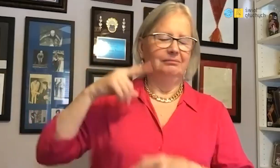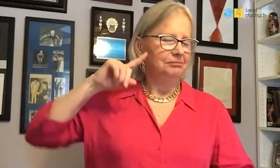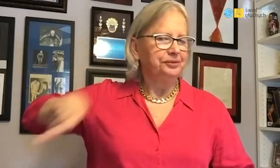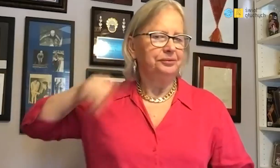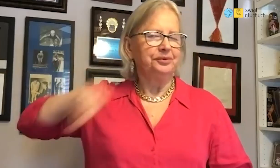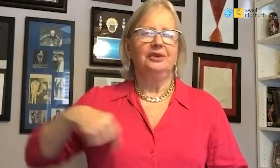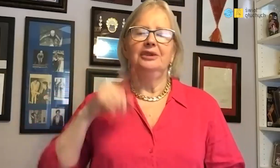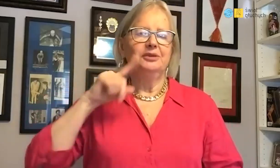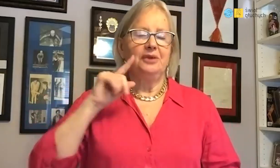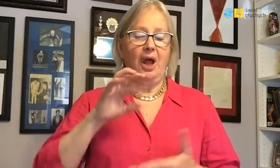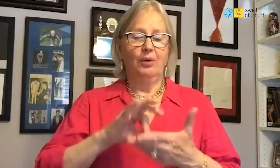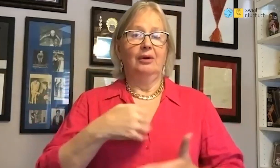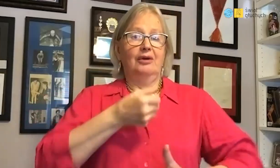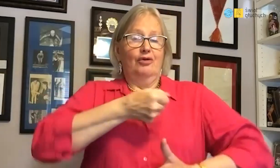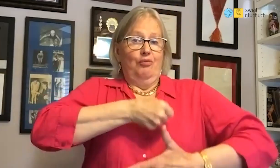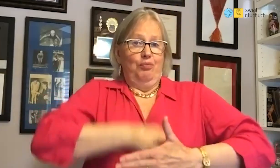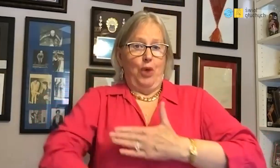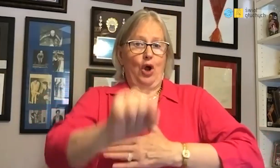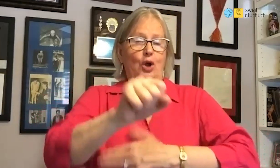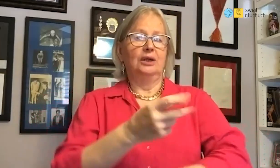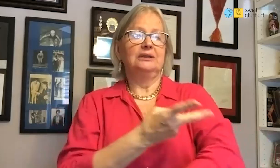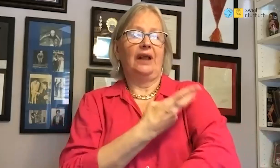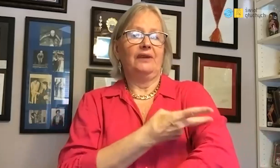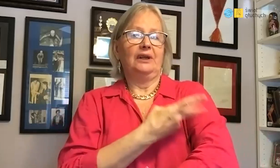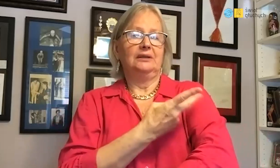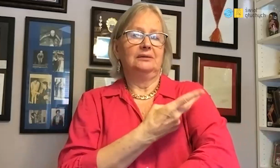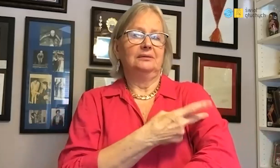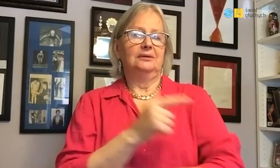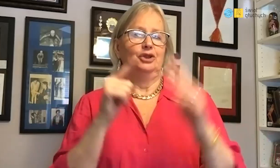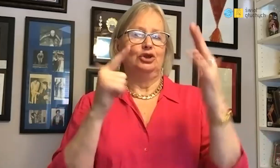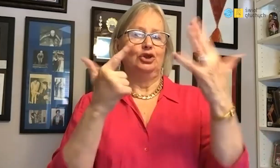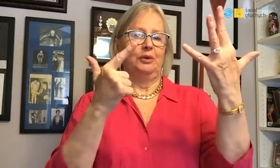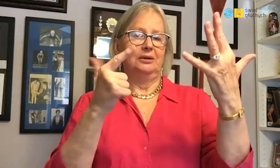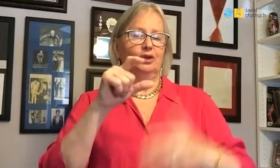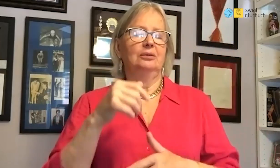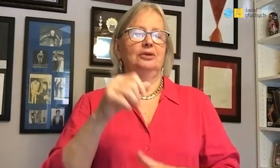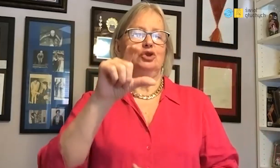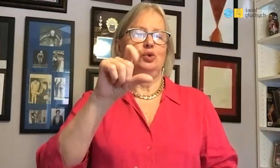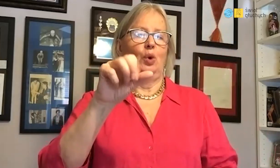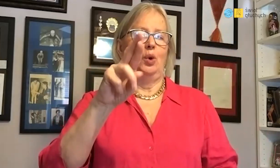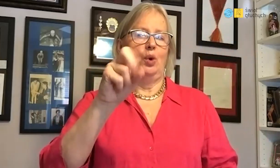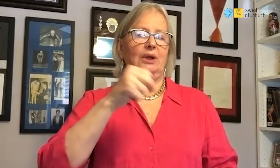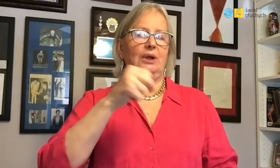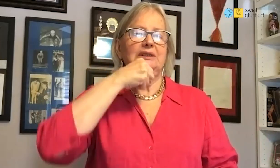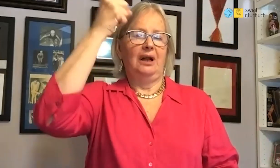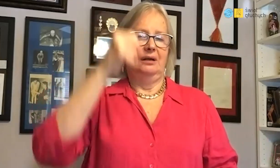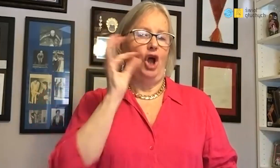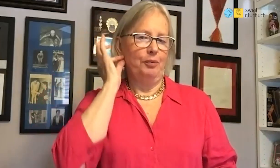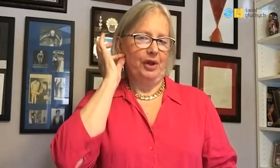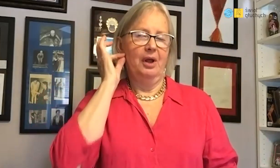I have birth my daughter Cury on June 7-th.